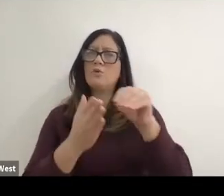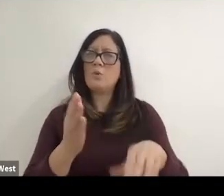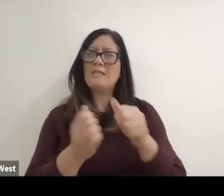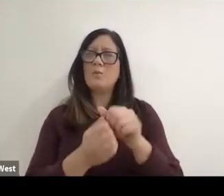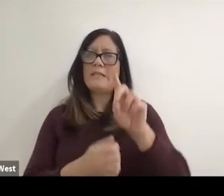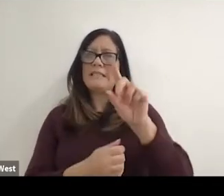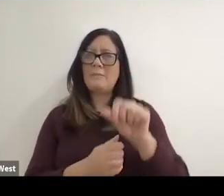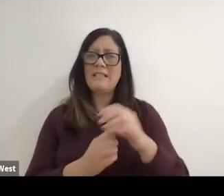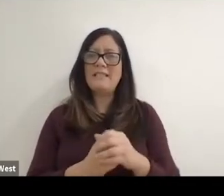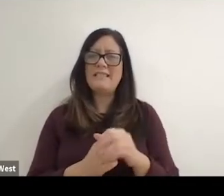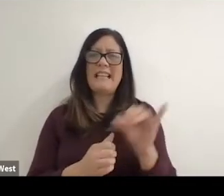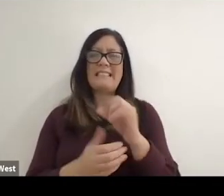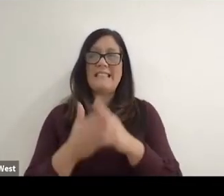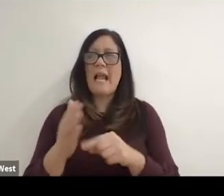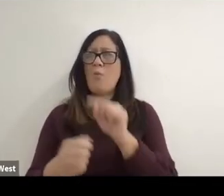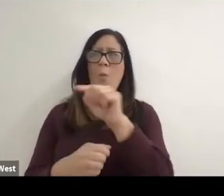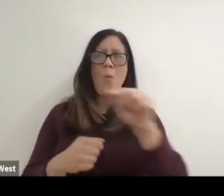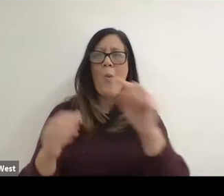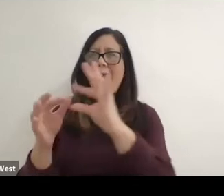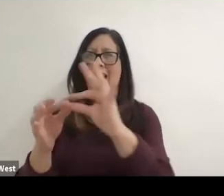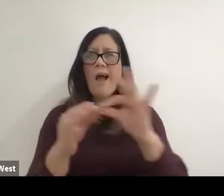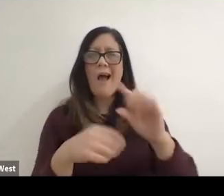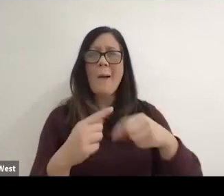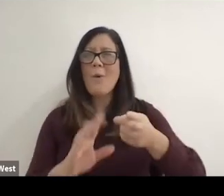So kind of paralleling exactly what you all have been showcasing. The history.